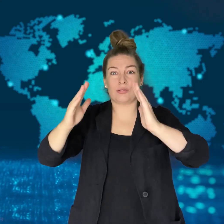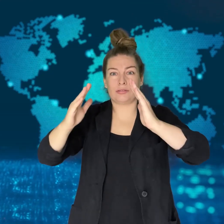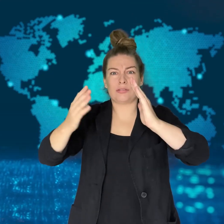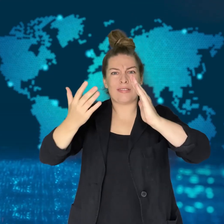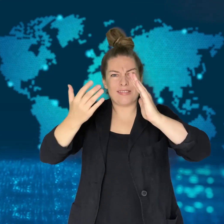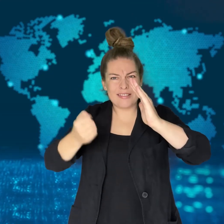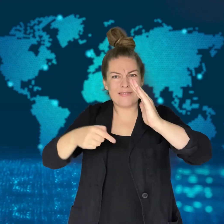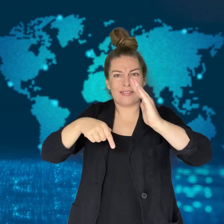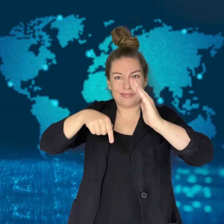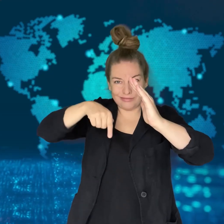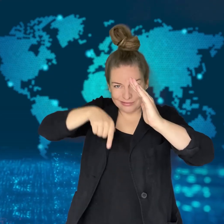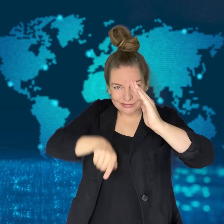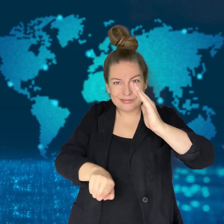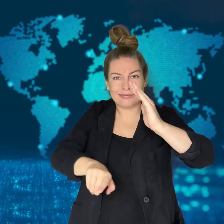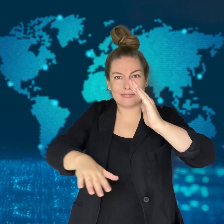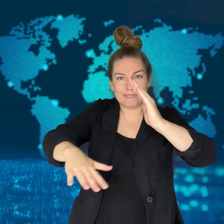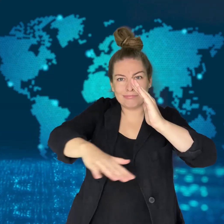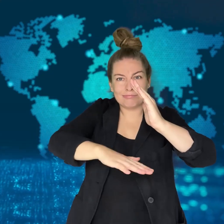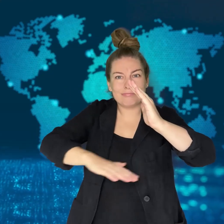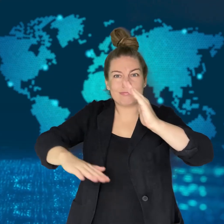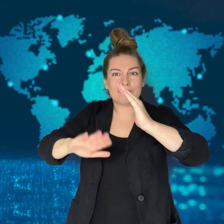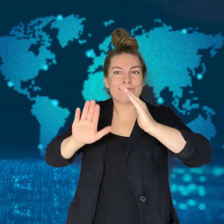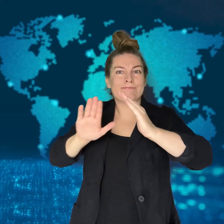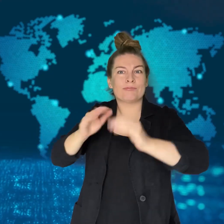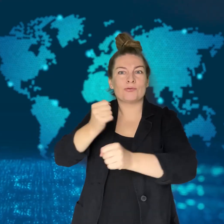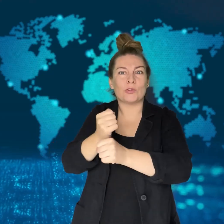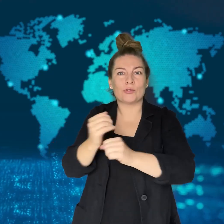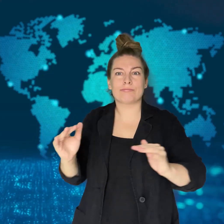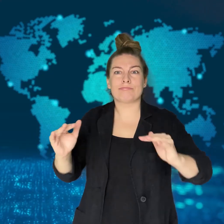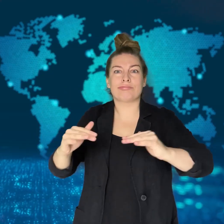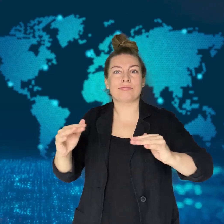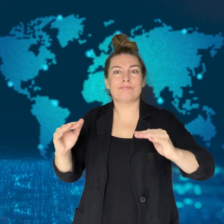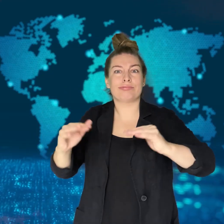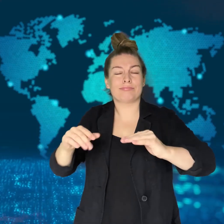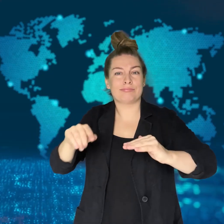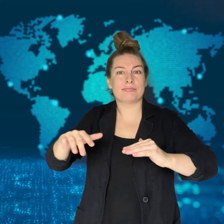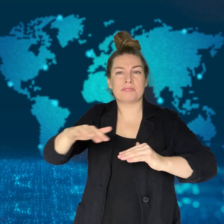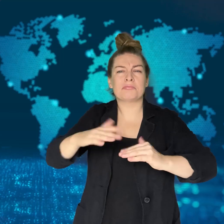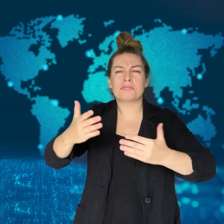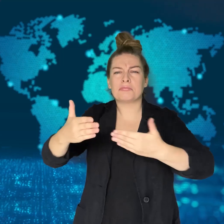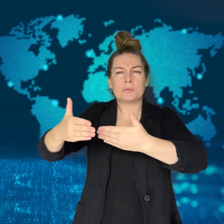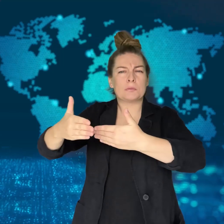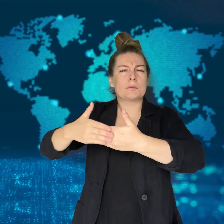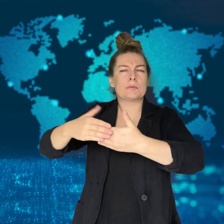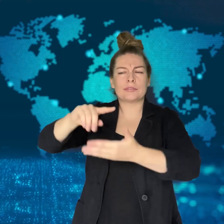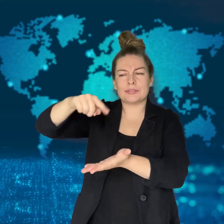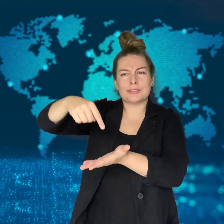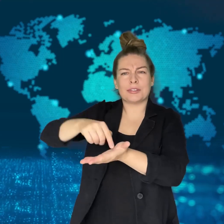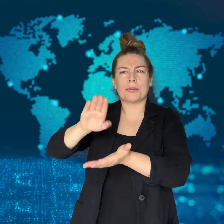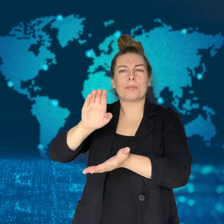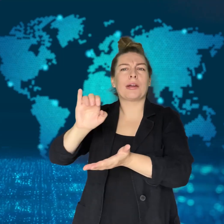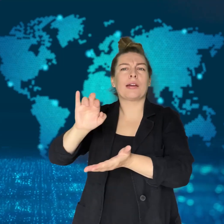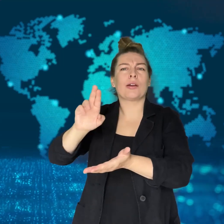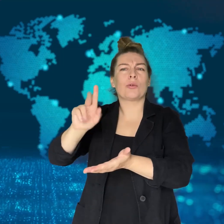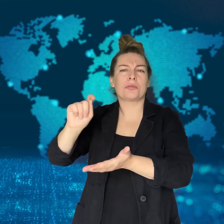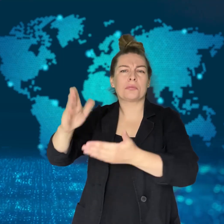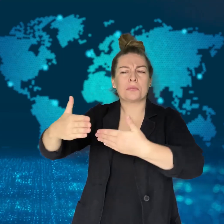along with a commander of the Iranian Revolutionary Guards.